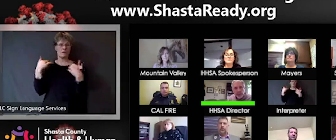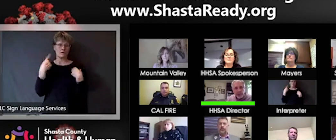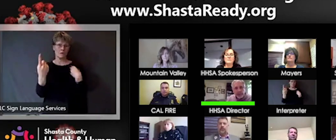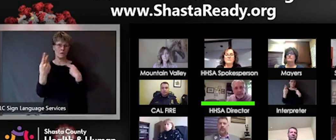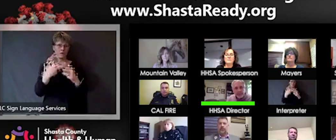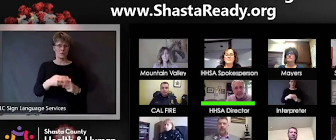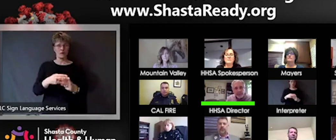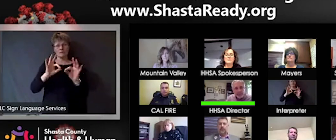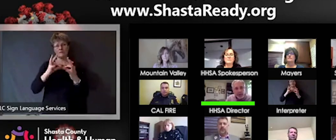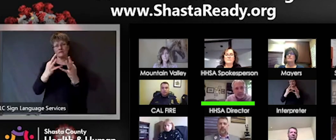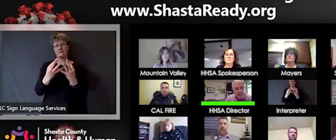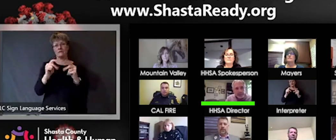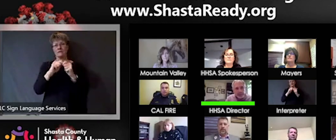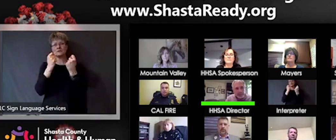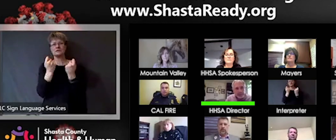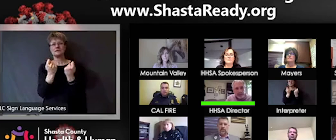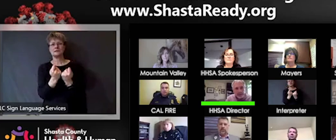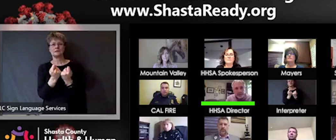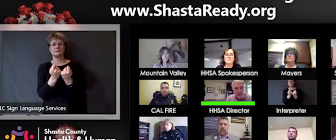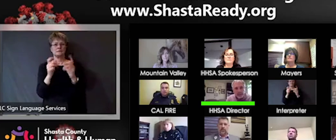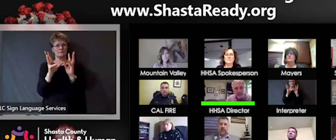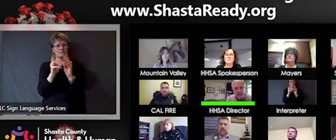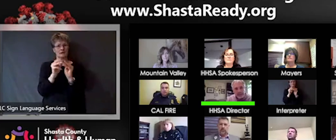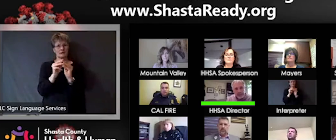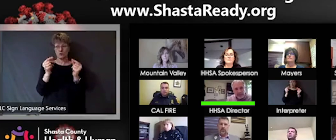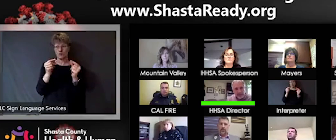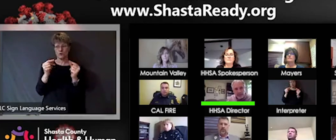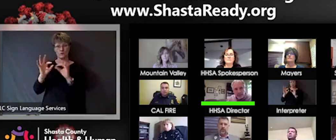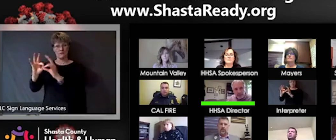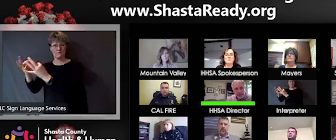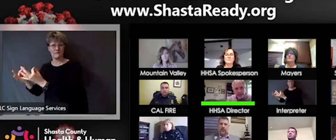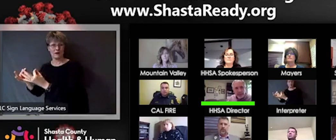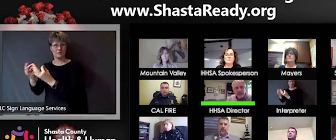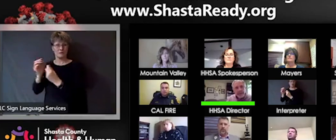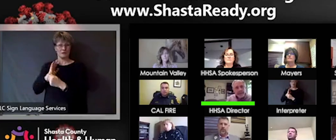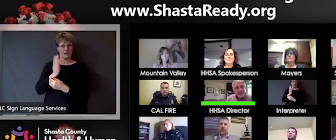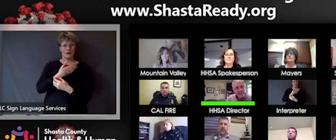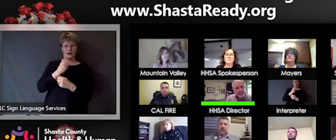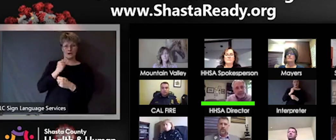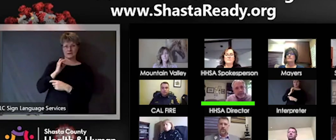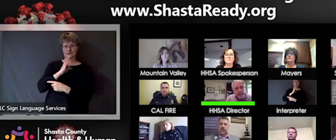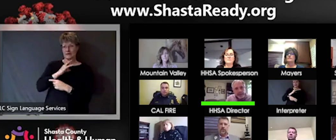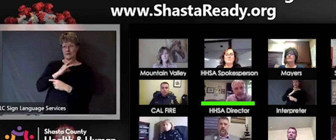regularly to problem-solve with families especially around safety issues and